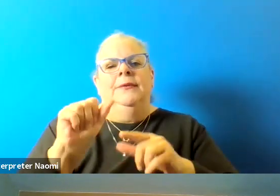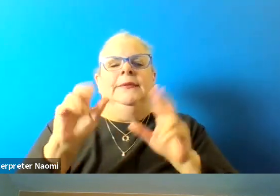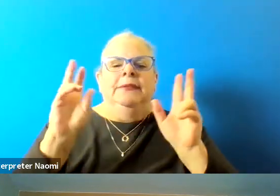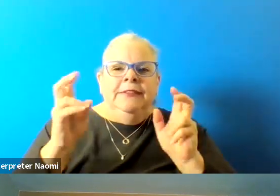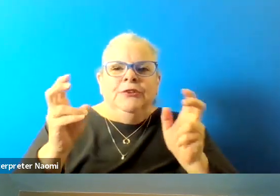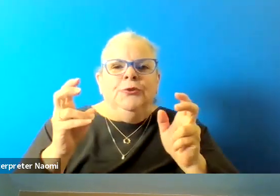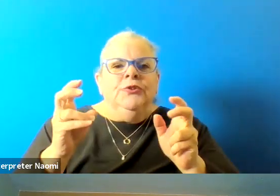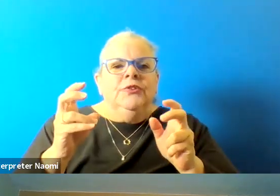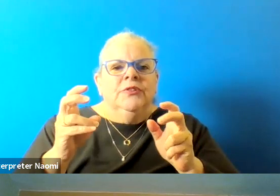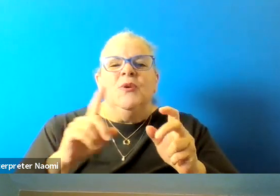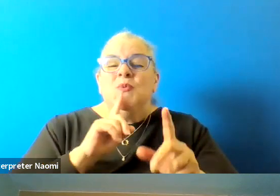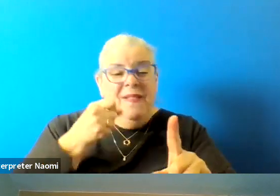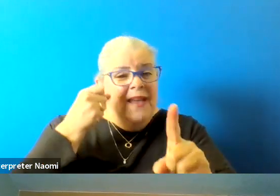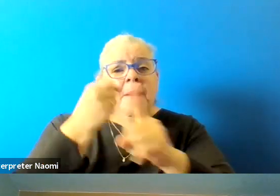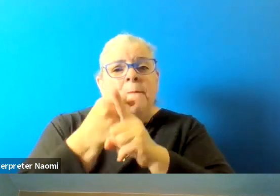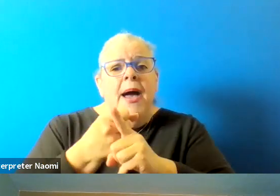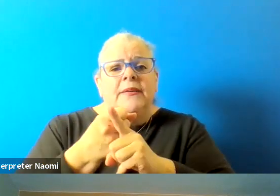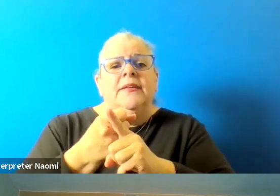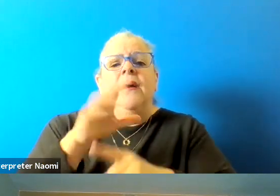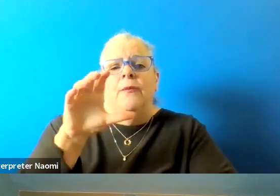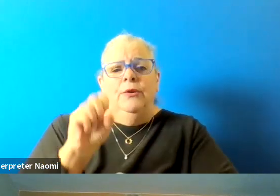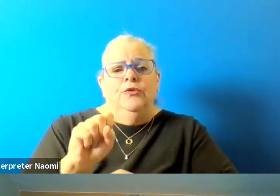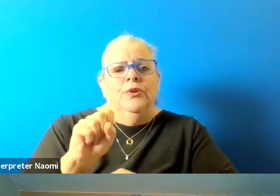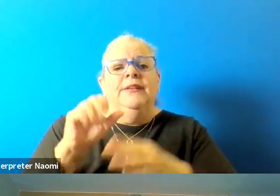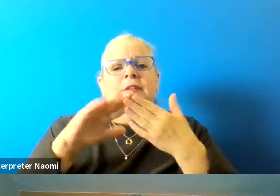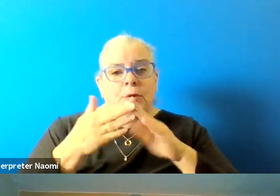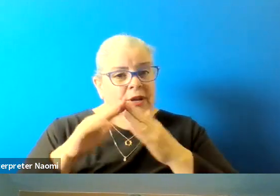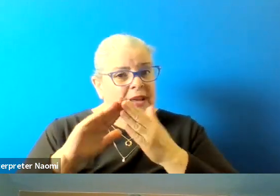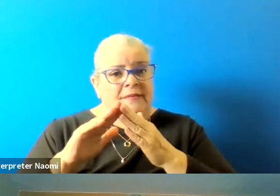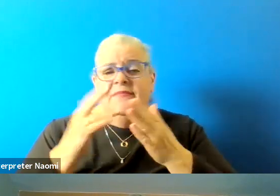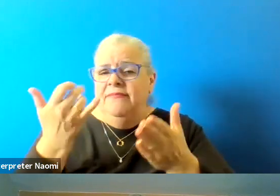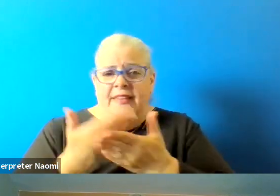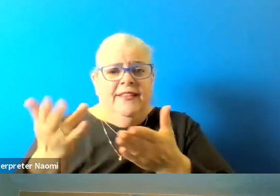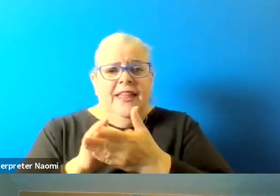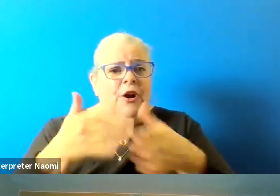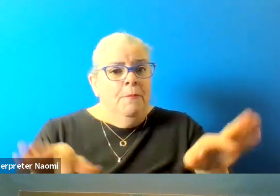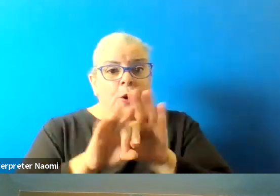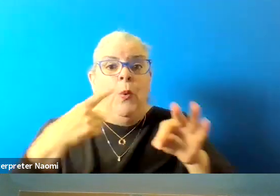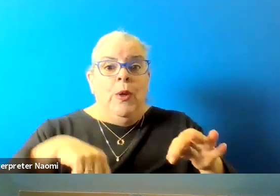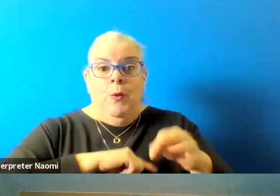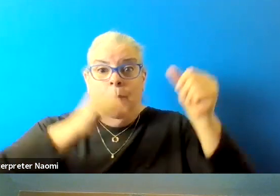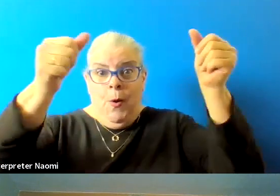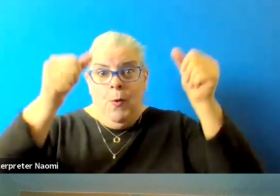They're really impacting the Colorado Springs community. We'll be posting all of these pieces